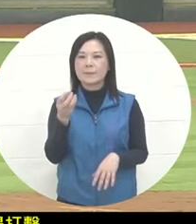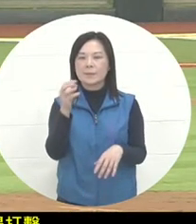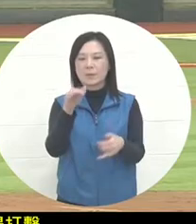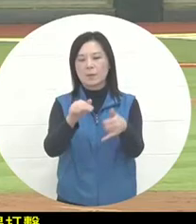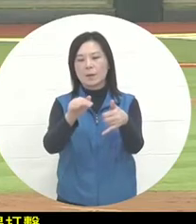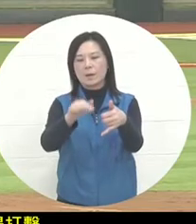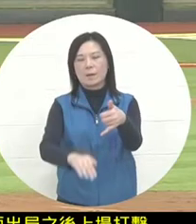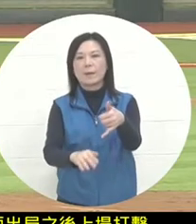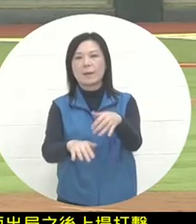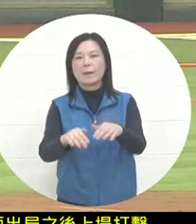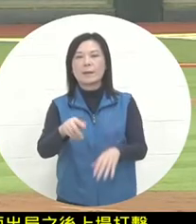One good, two bad